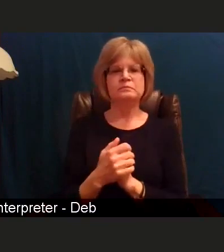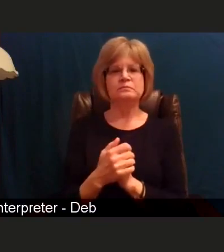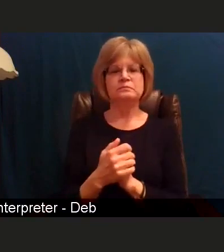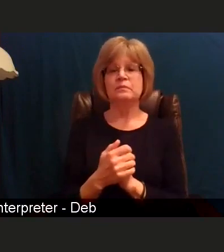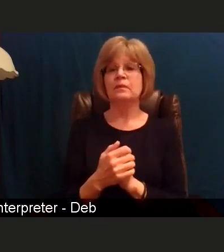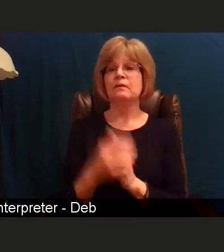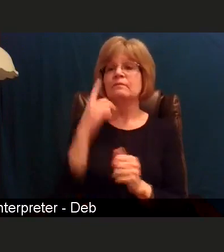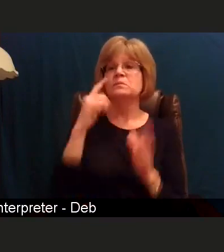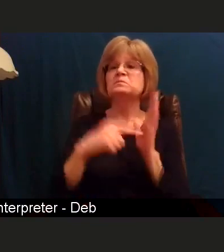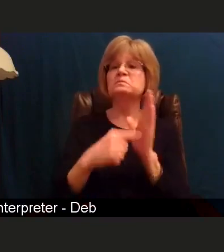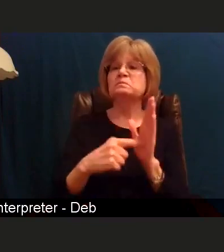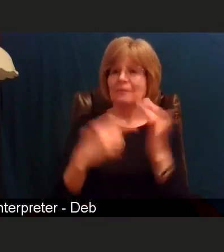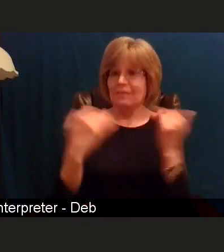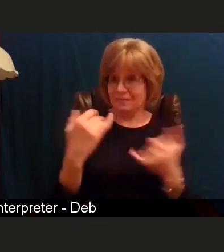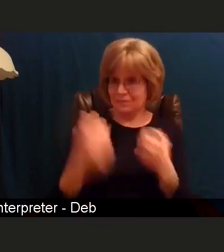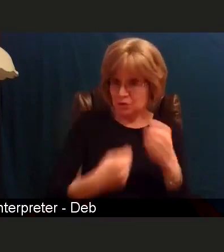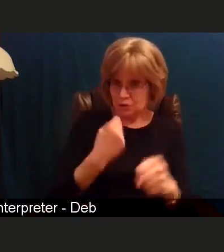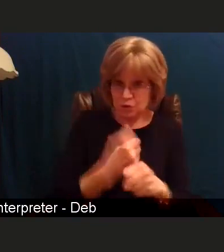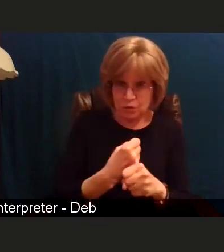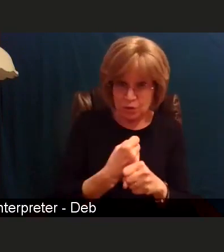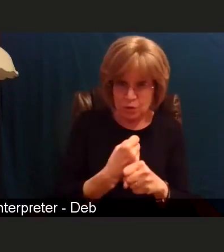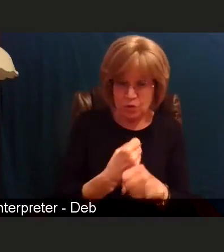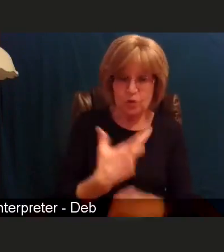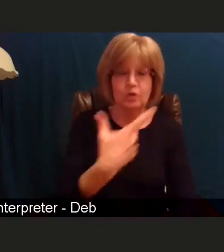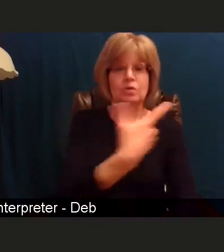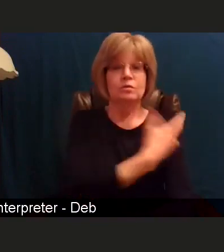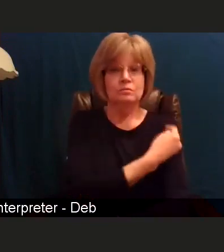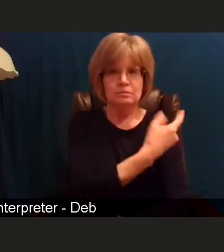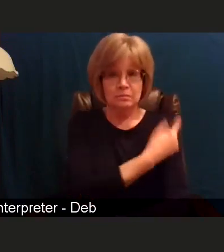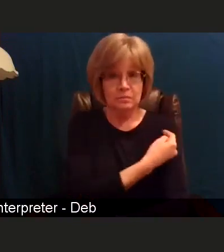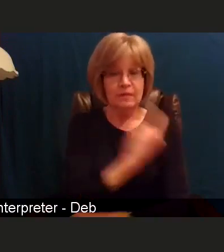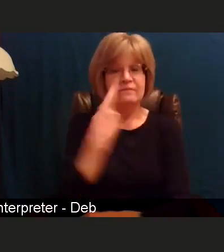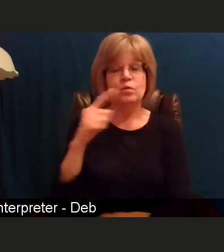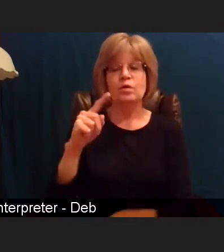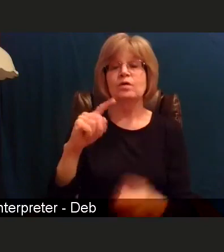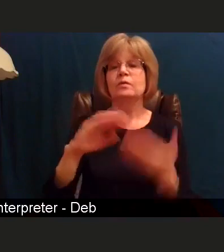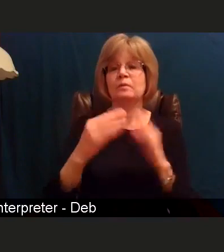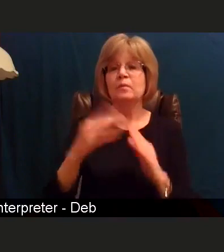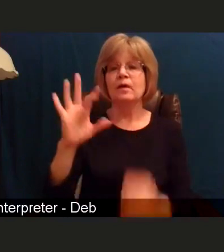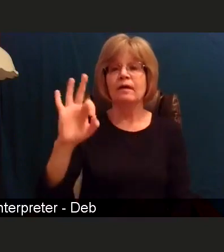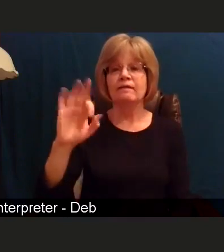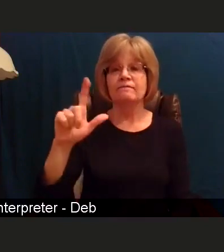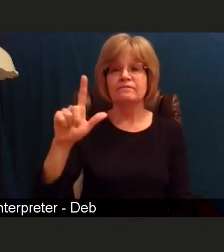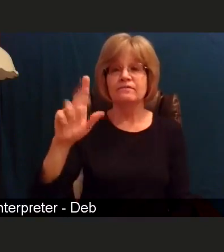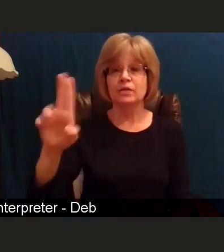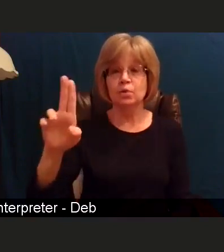we have vaccinated in our community flu clinics, which most of those were drive-through clinics,